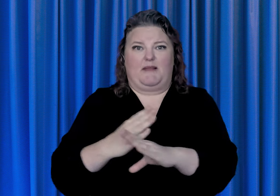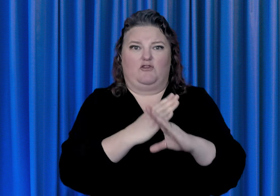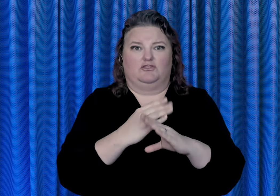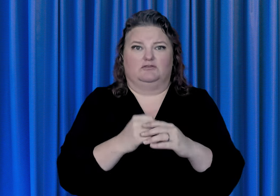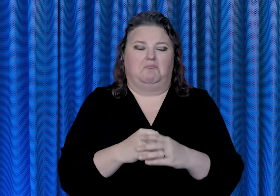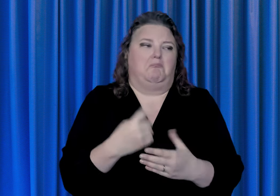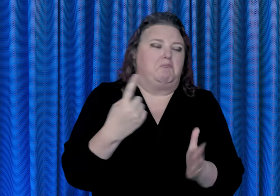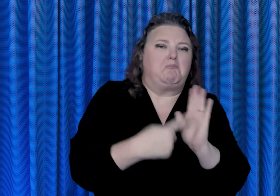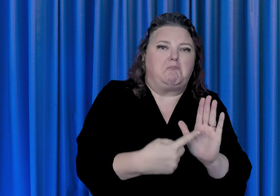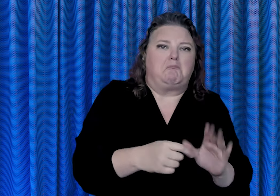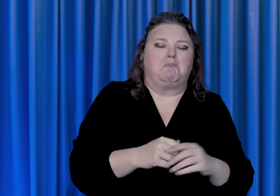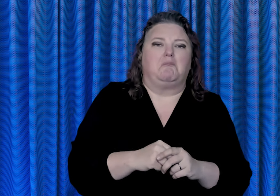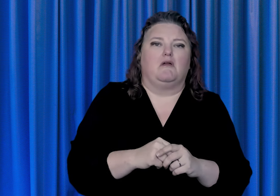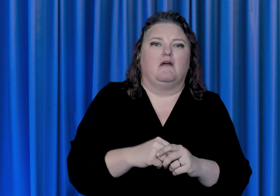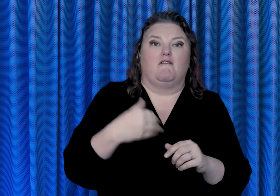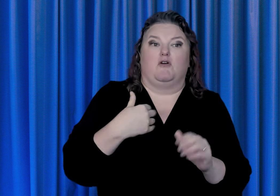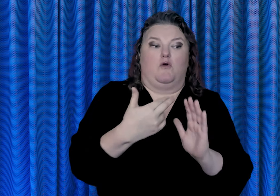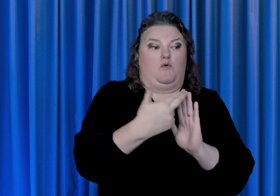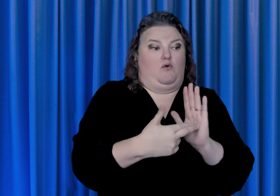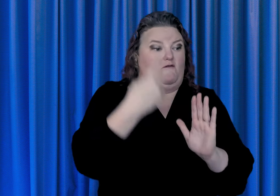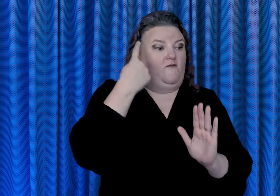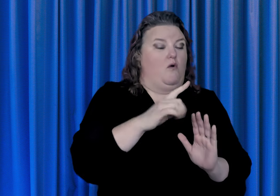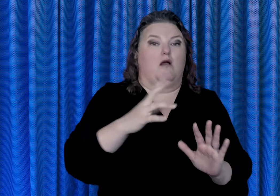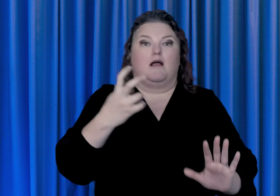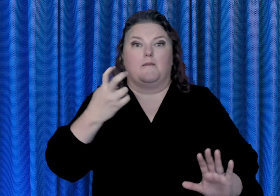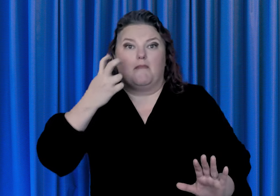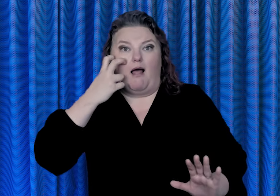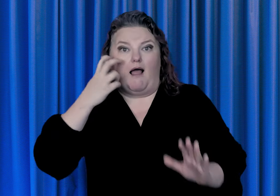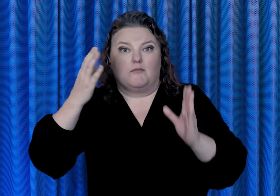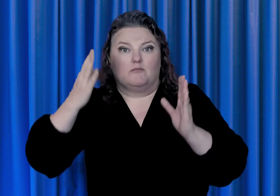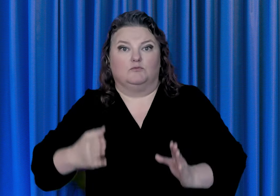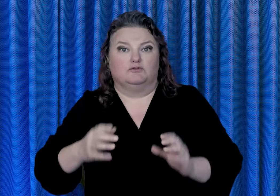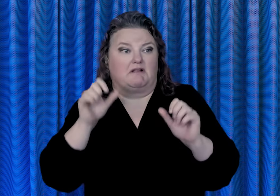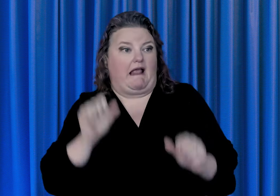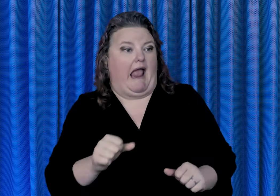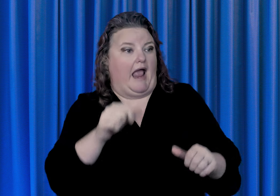For example, the rule will help ensure blind individuals can access information